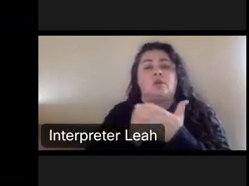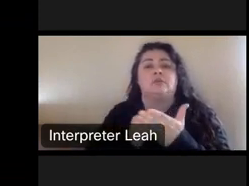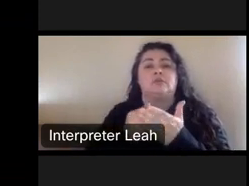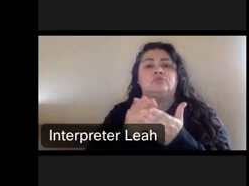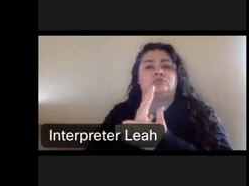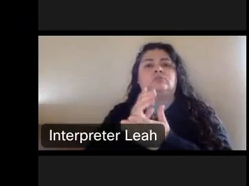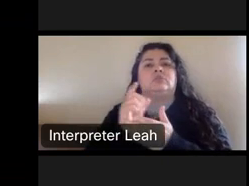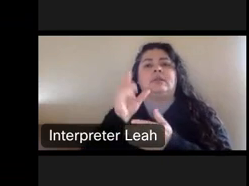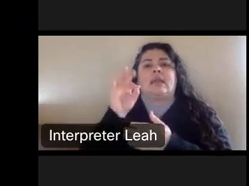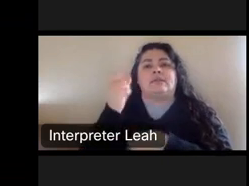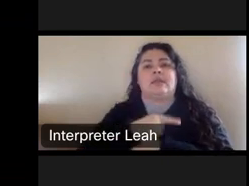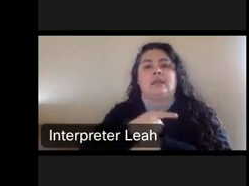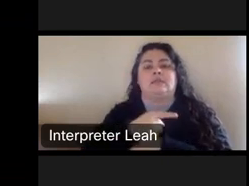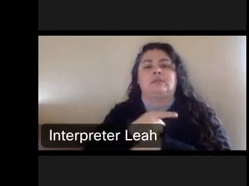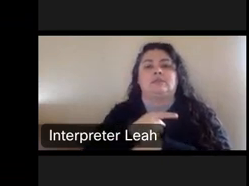notice to salvage their removable works.